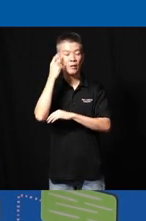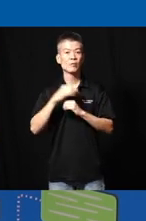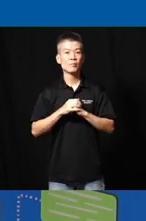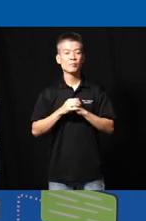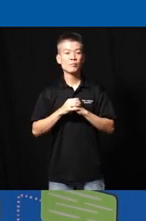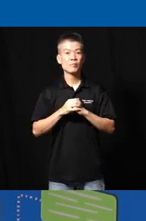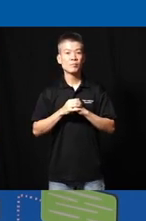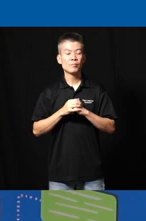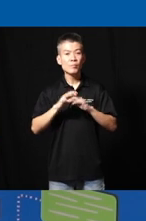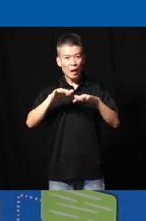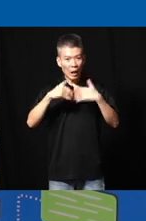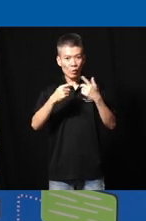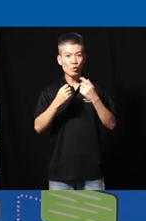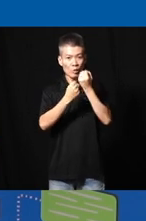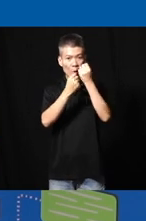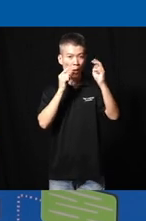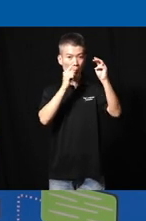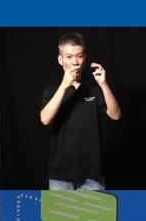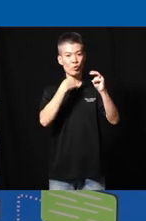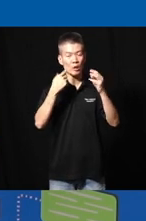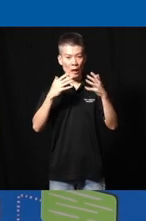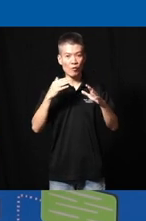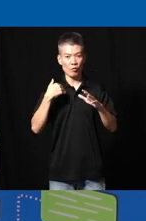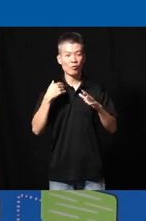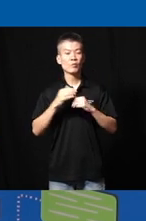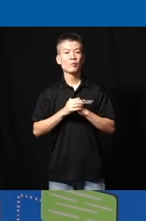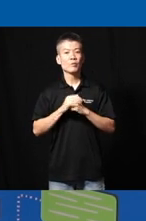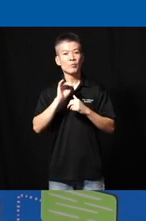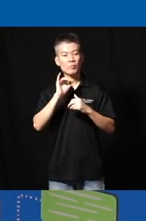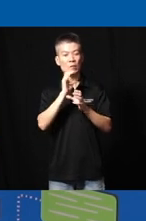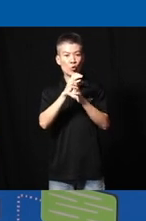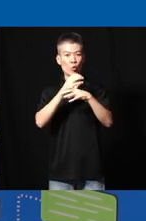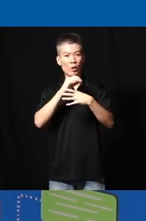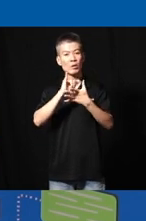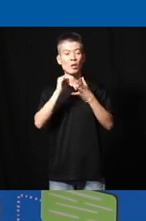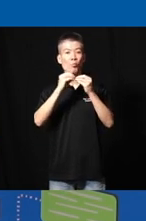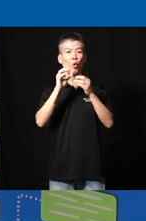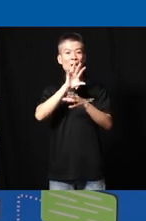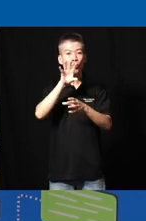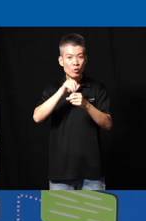how to support the mission that we all have which is uh create um a more inclusive and accessible